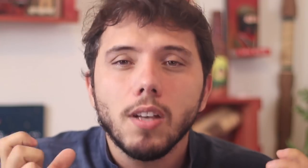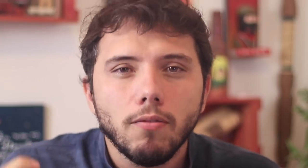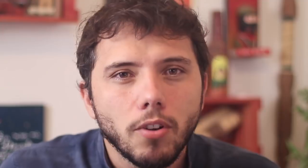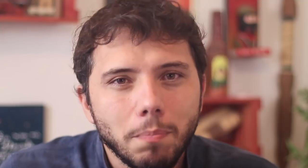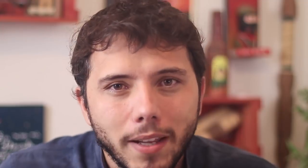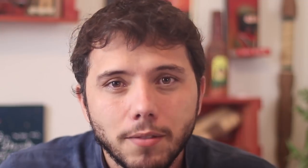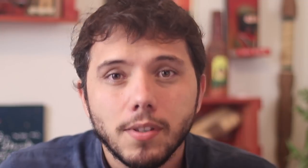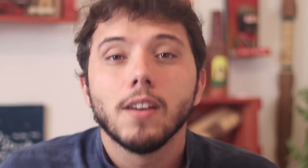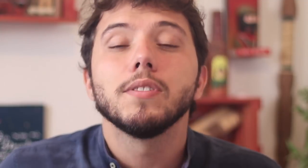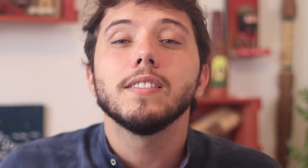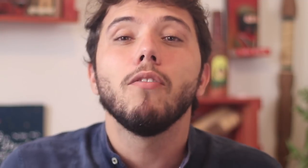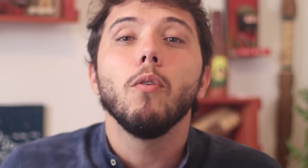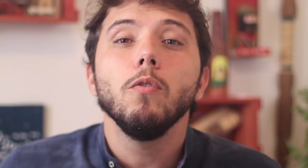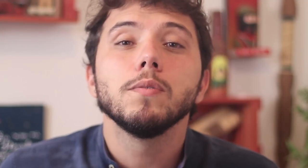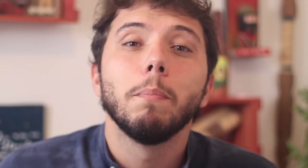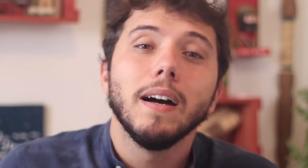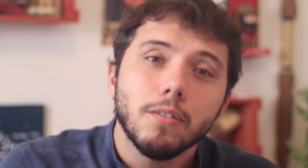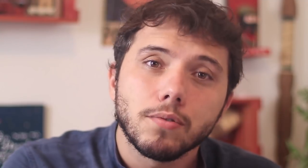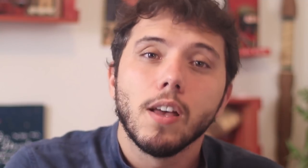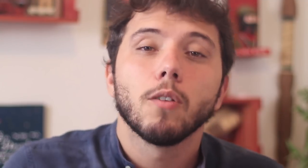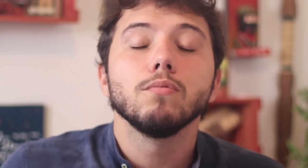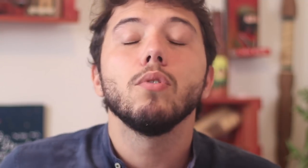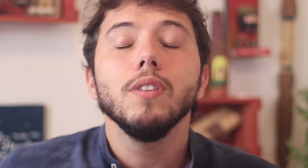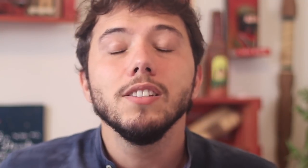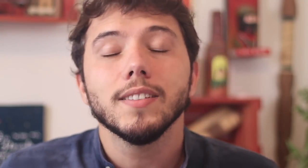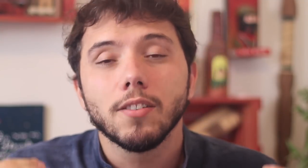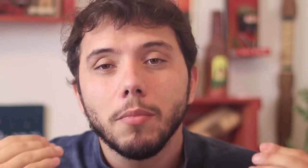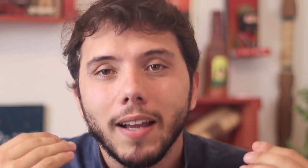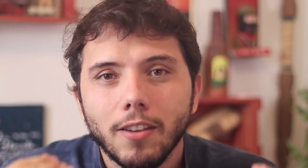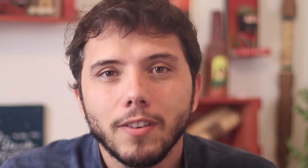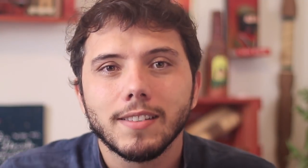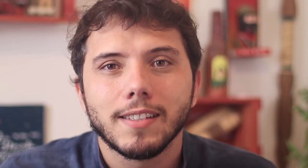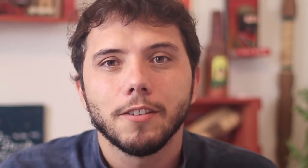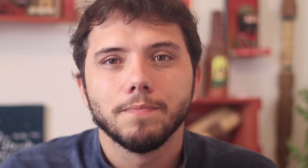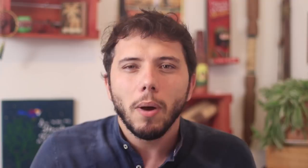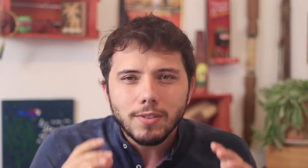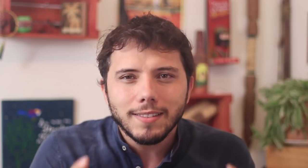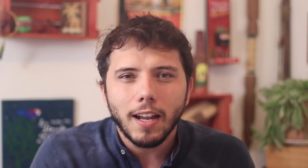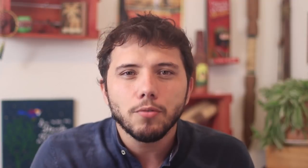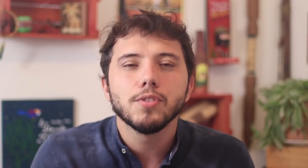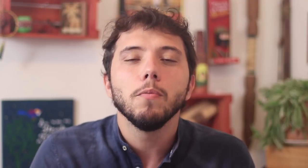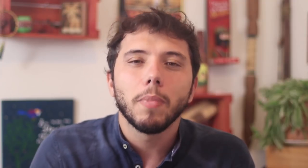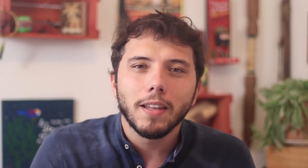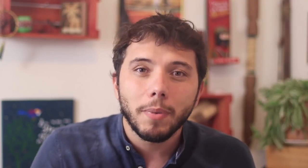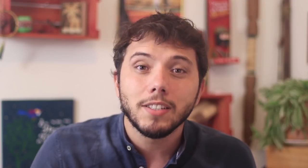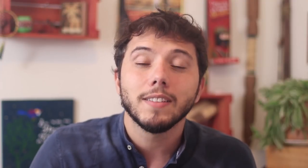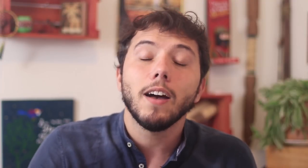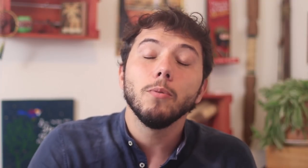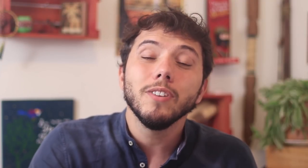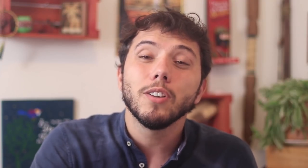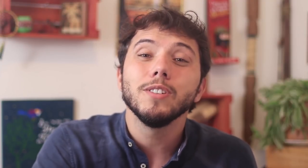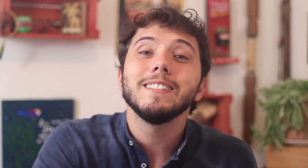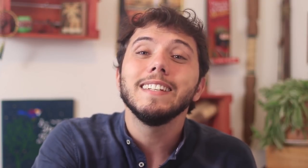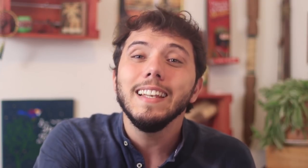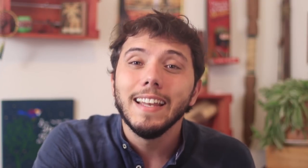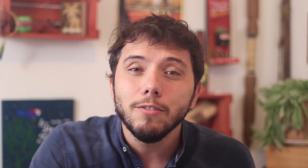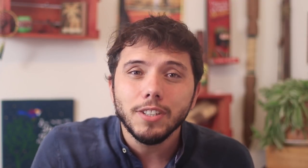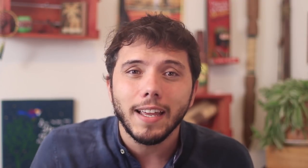and you didn't save jobs, you saved the banks with all that injection into the financial market. The Central Bank announced a plan to inject R$ 1.2 trillion